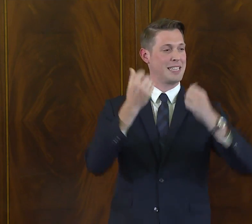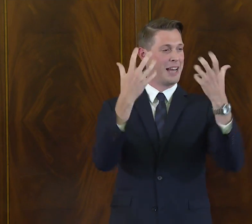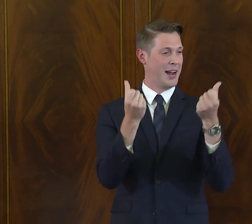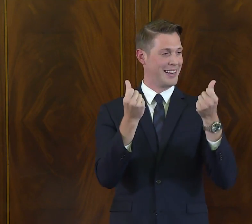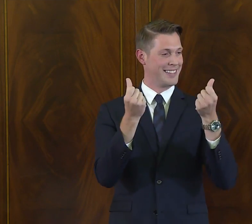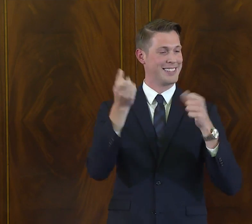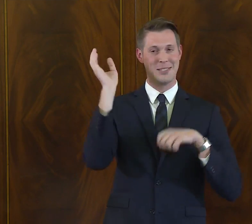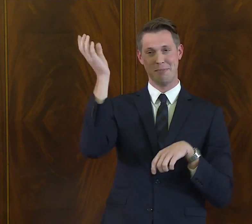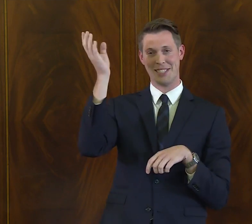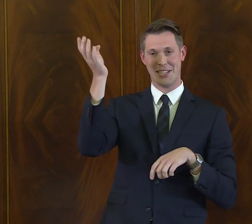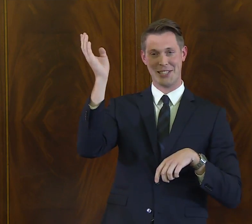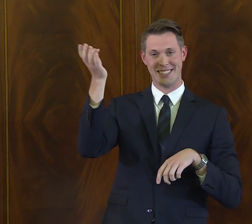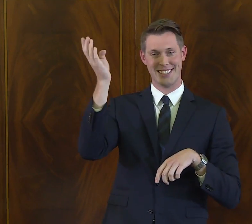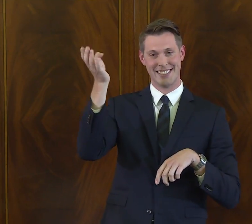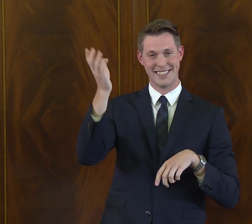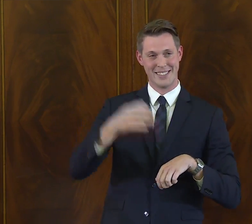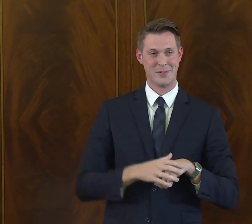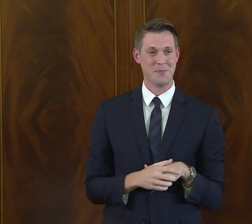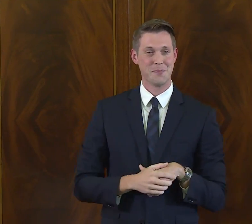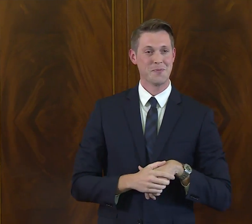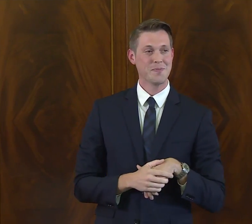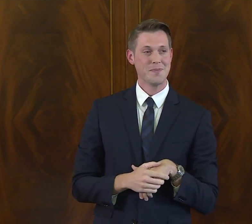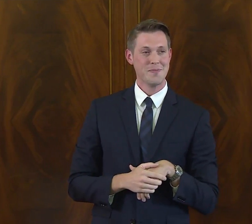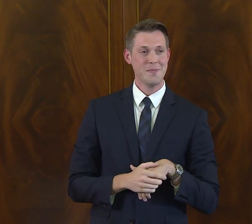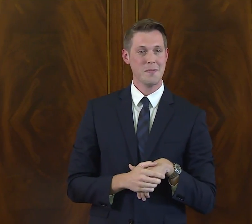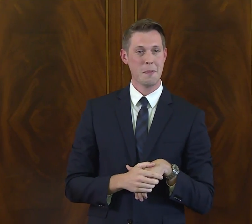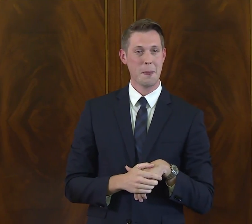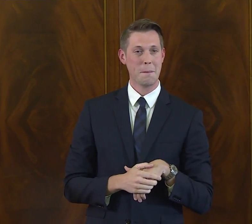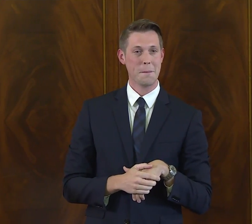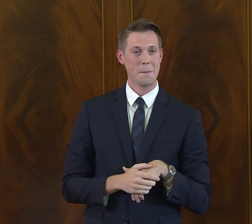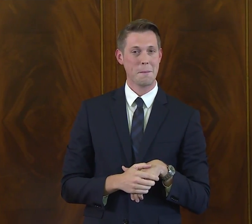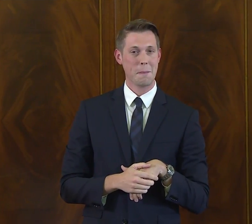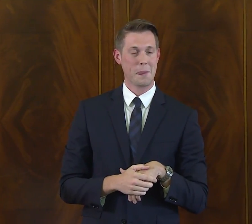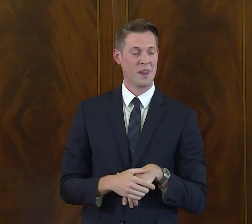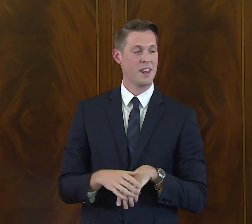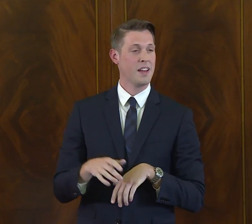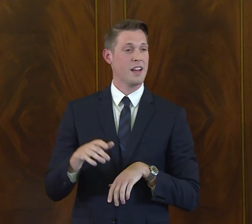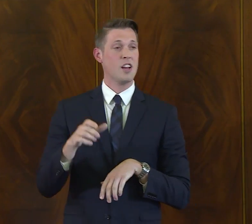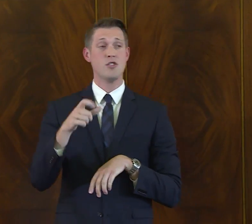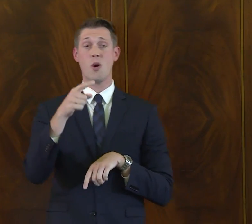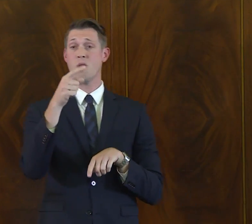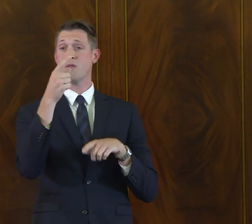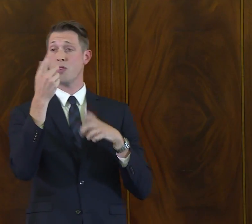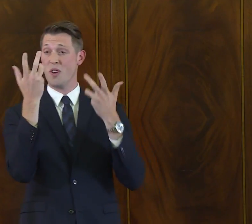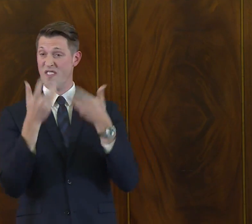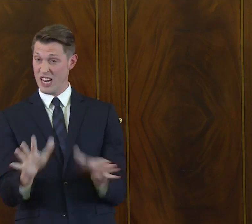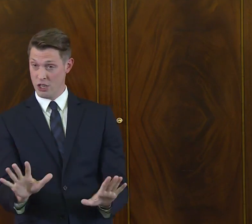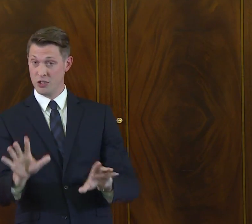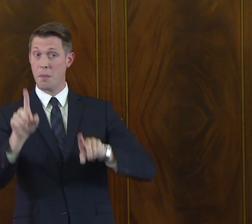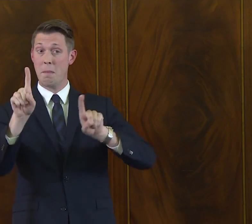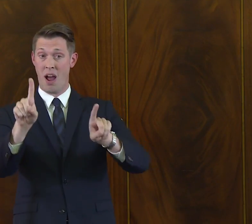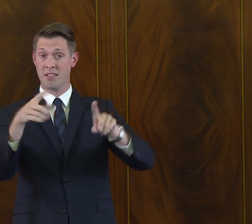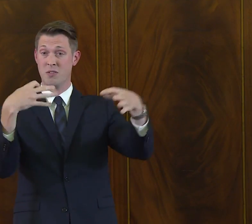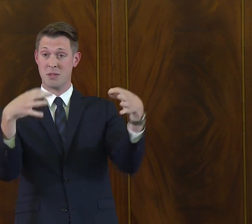to have our regular language being replaced by American sign language.